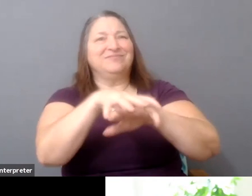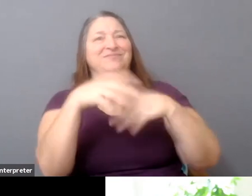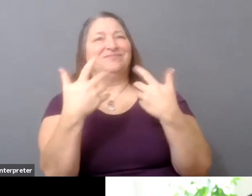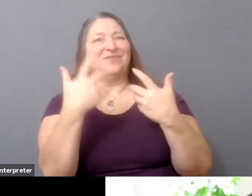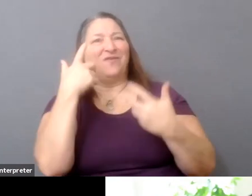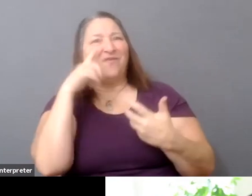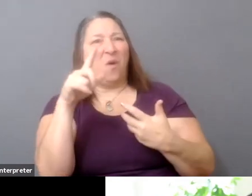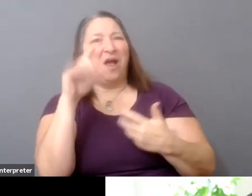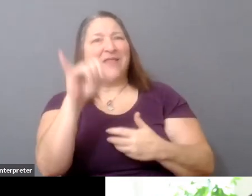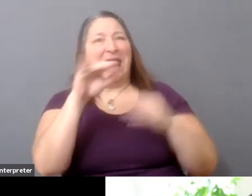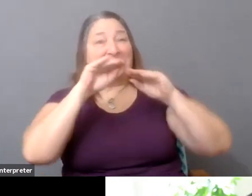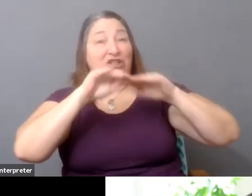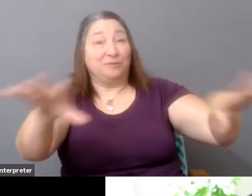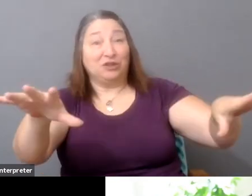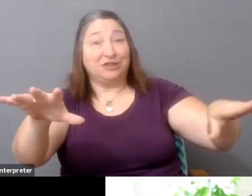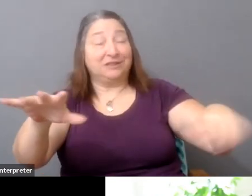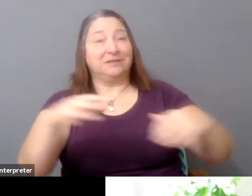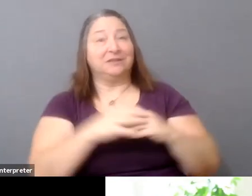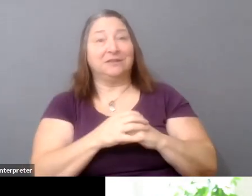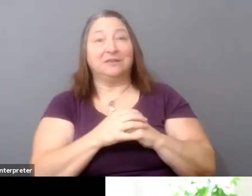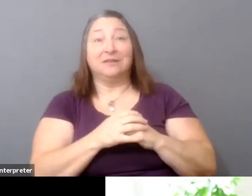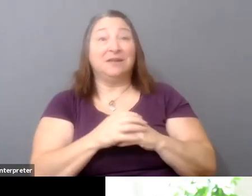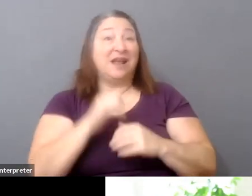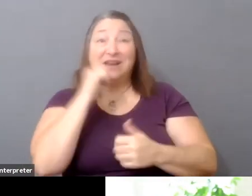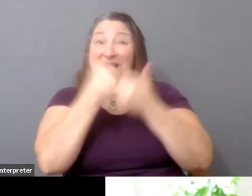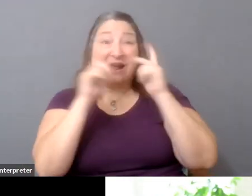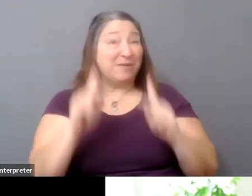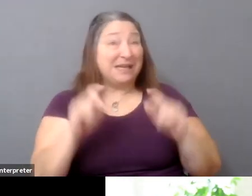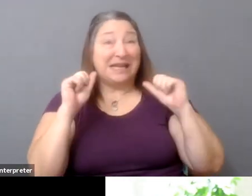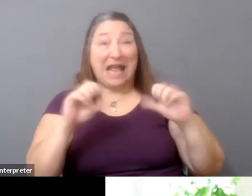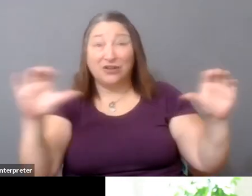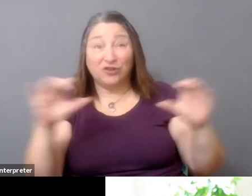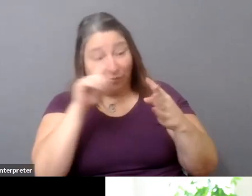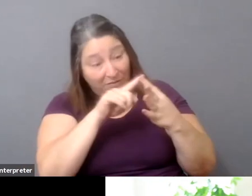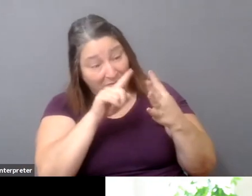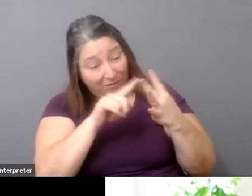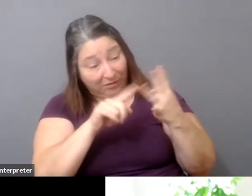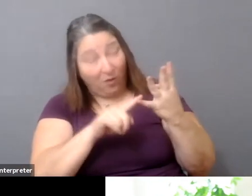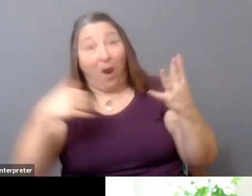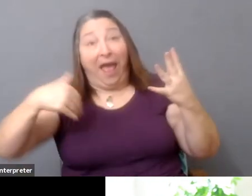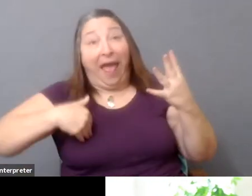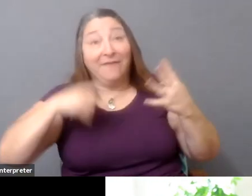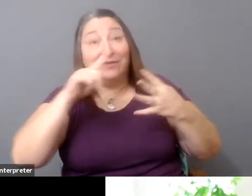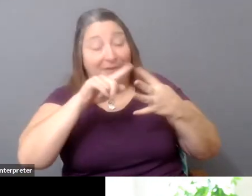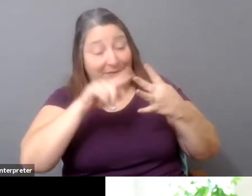and it's not something that everybody can do. And it also has started to feel to me